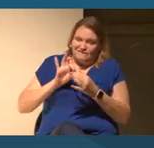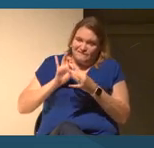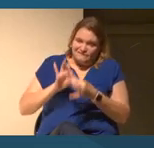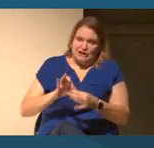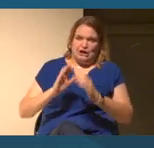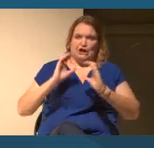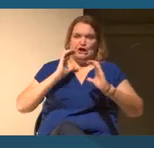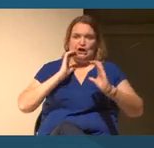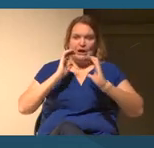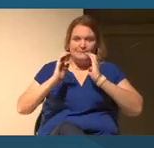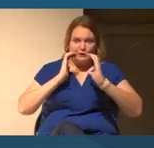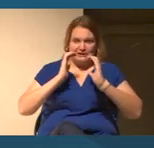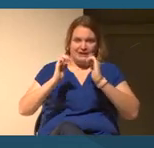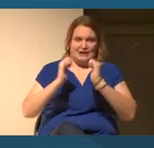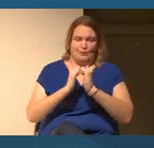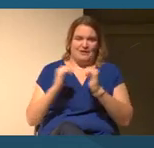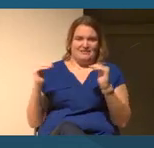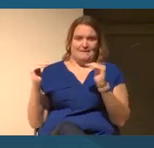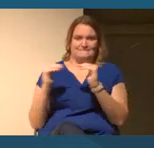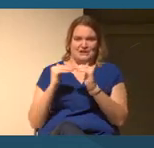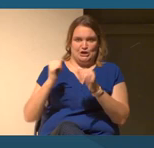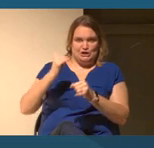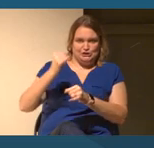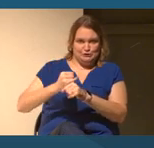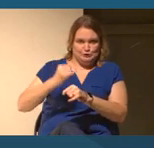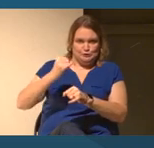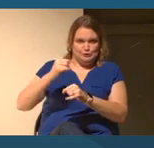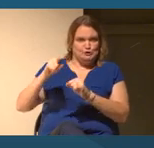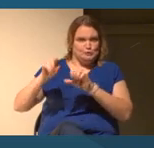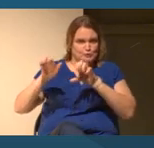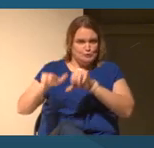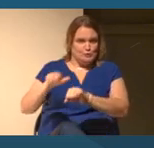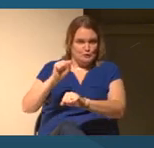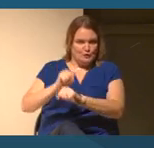our peer institutions to do this work on the ground with their face-to-face communities.